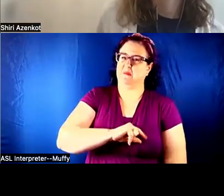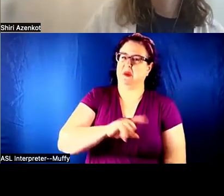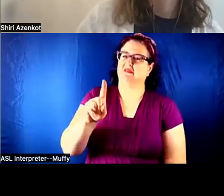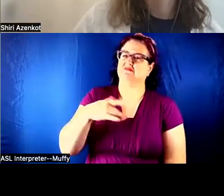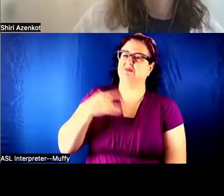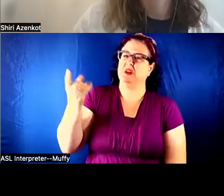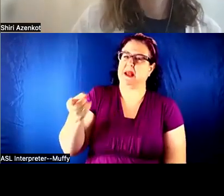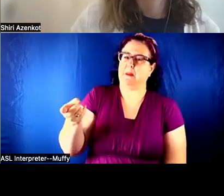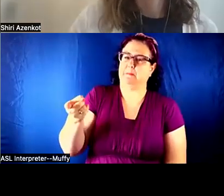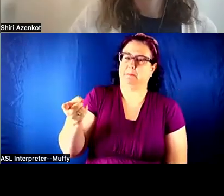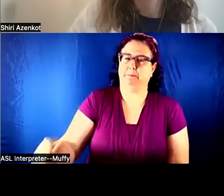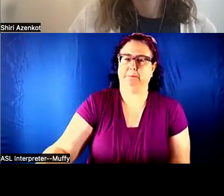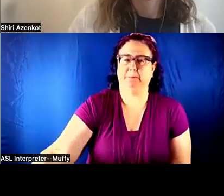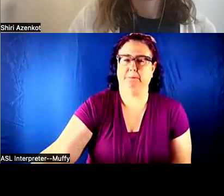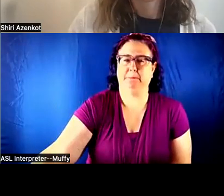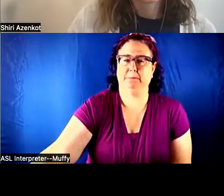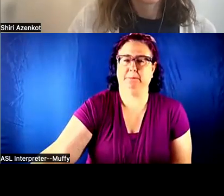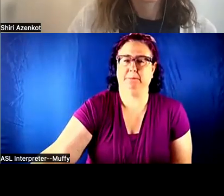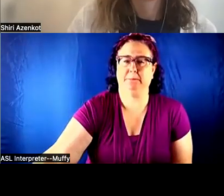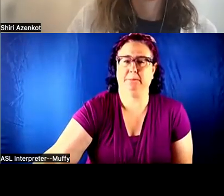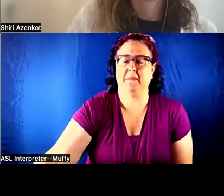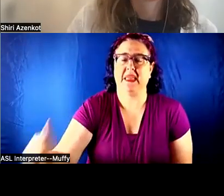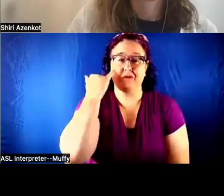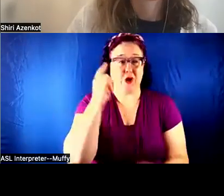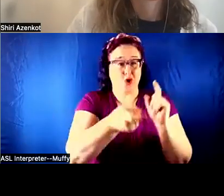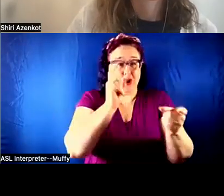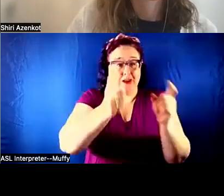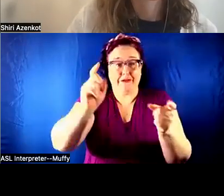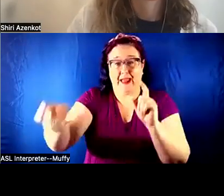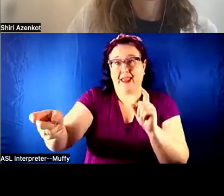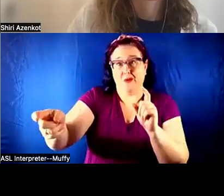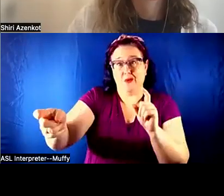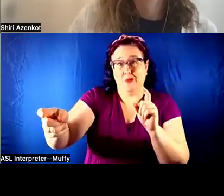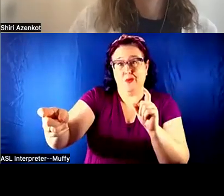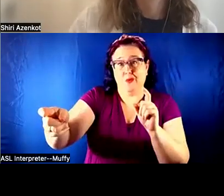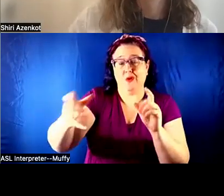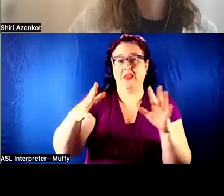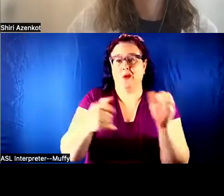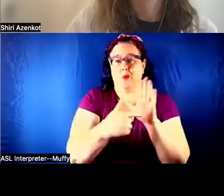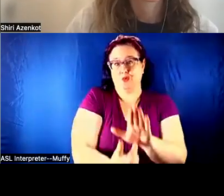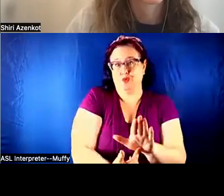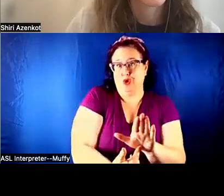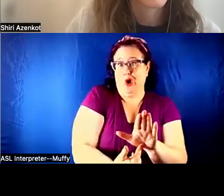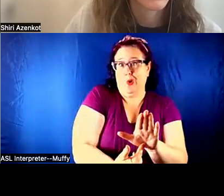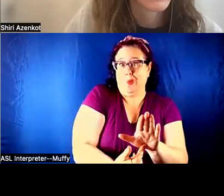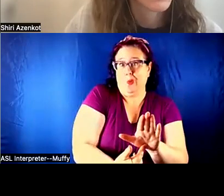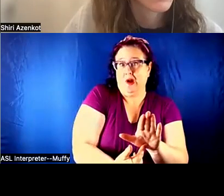like that we could give out that they would want to show and then we could be constantly